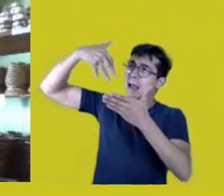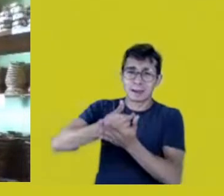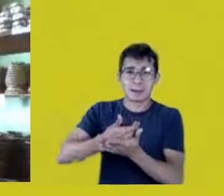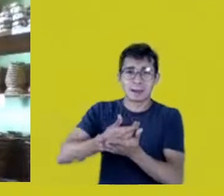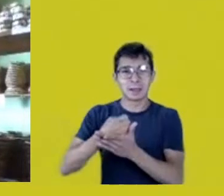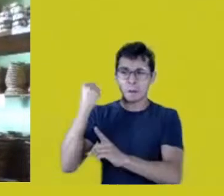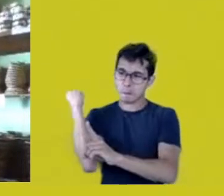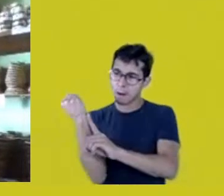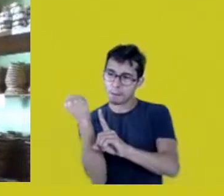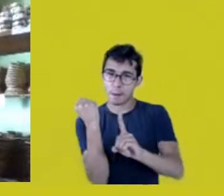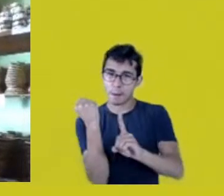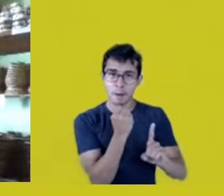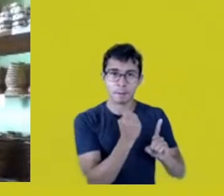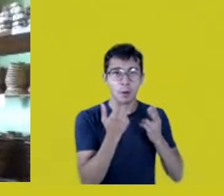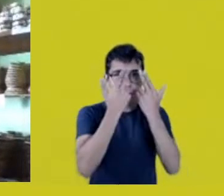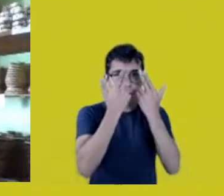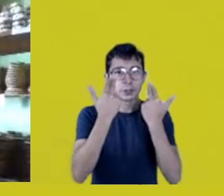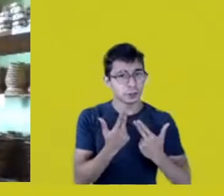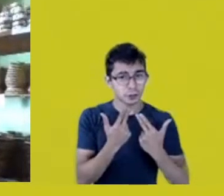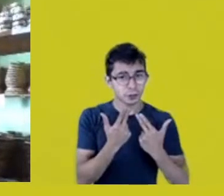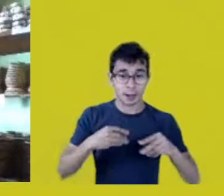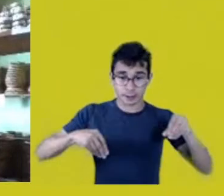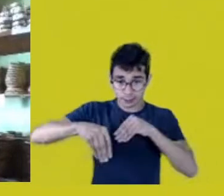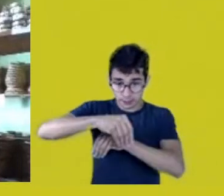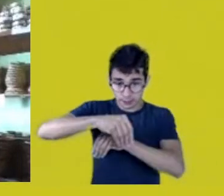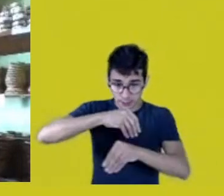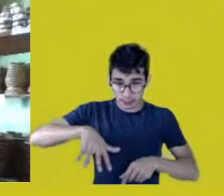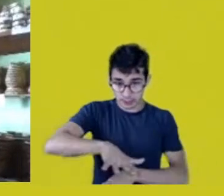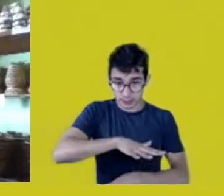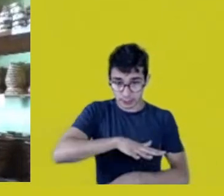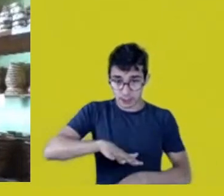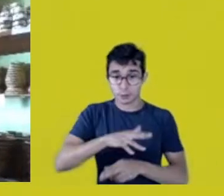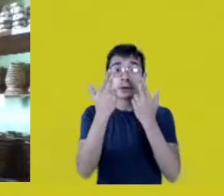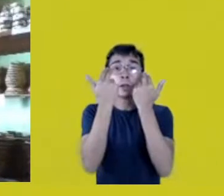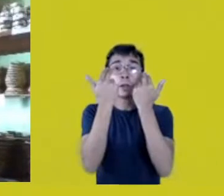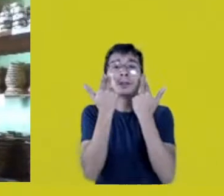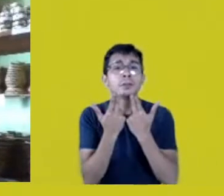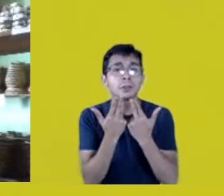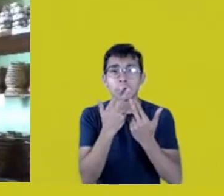And the Native territory, it’s as if it didn’t even belong to us.